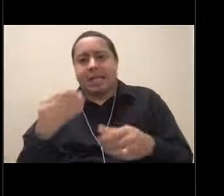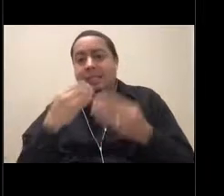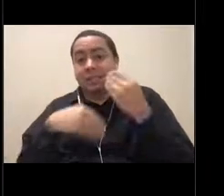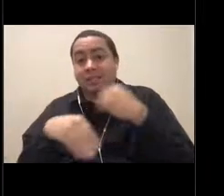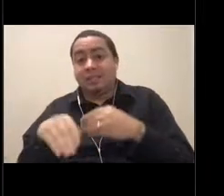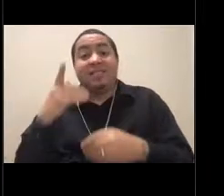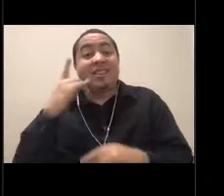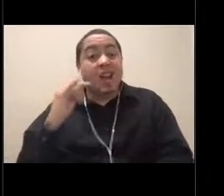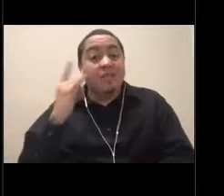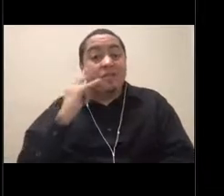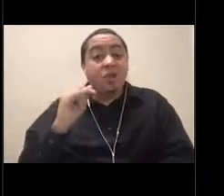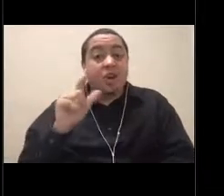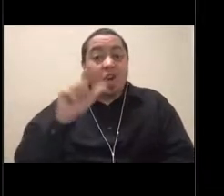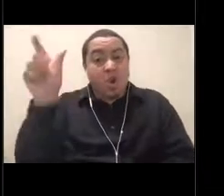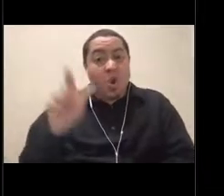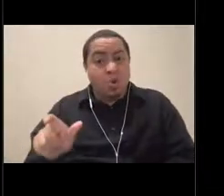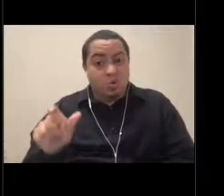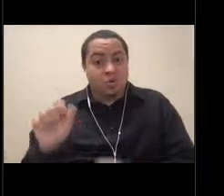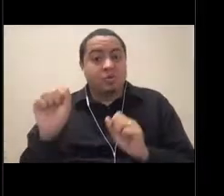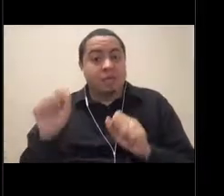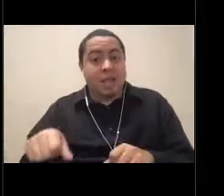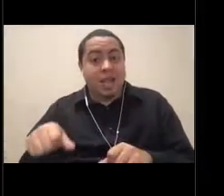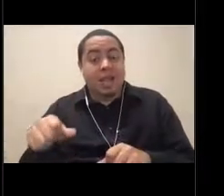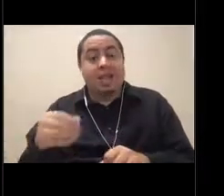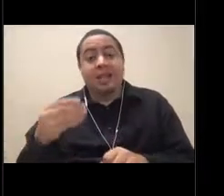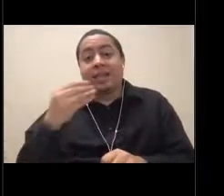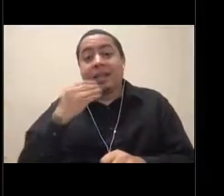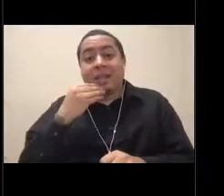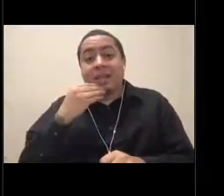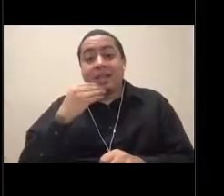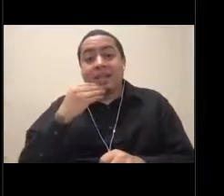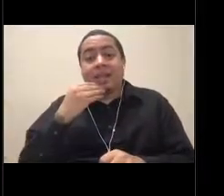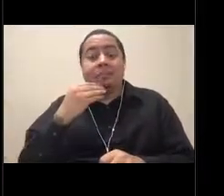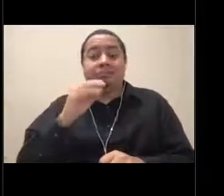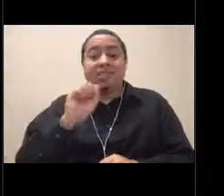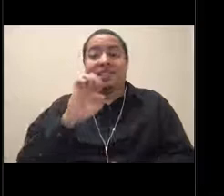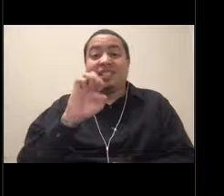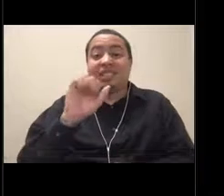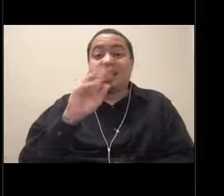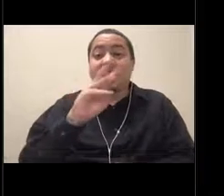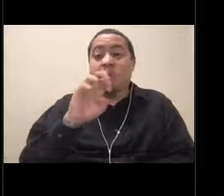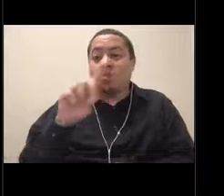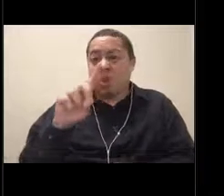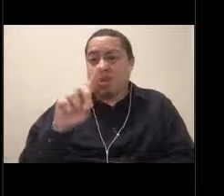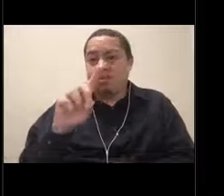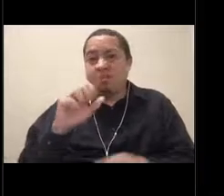you can go down and get the seaweed that's used to make sushi, nori. That's totally easy. Sea lettuce, totally easy.